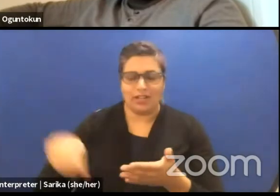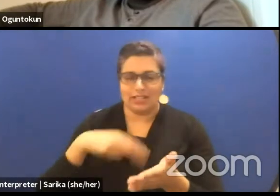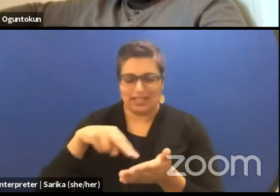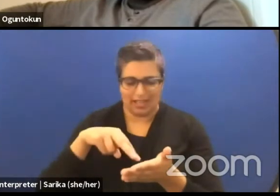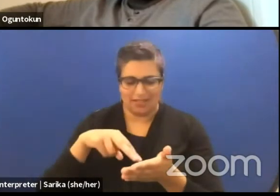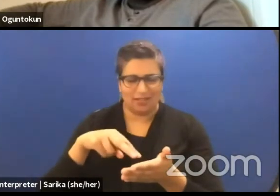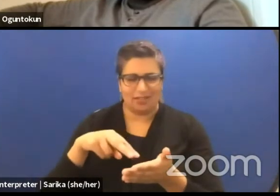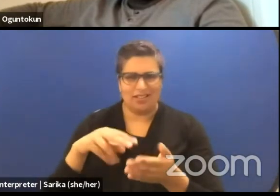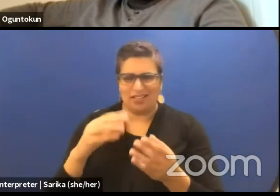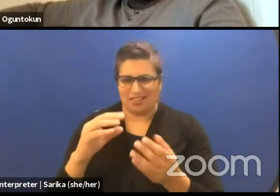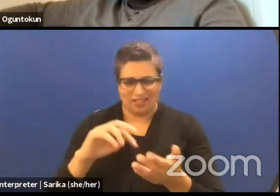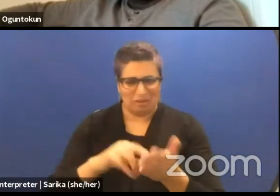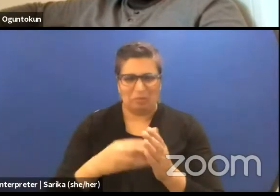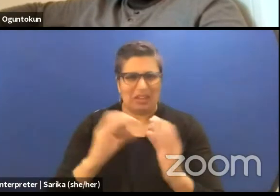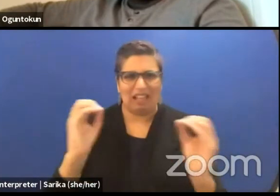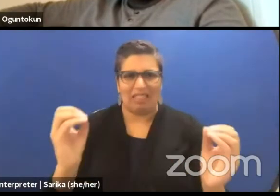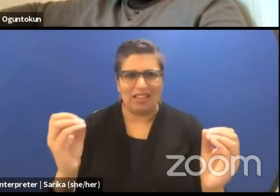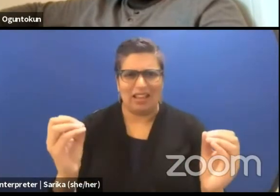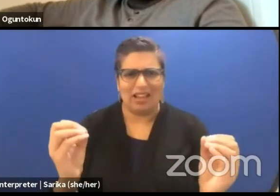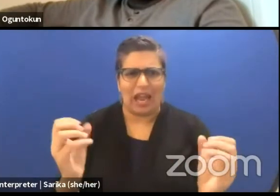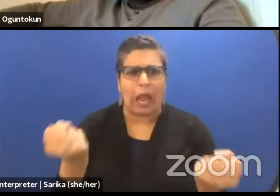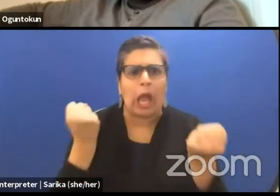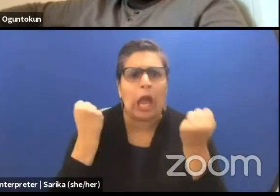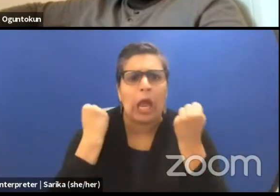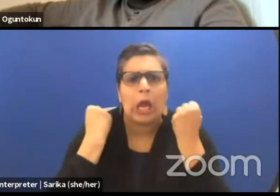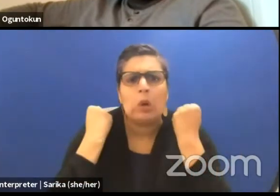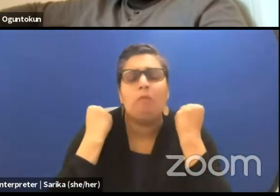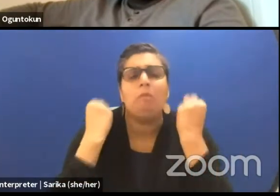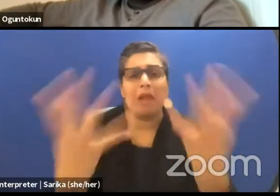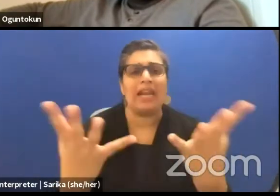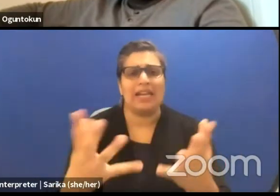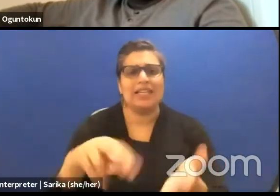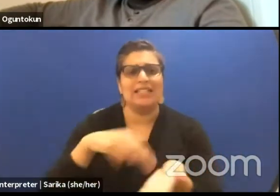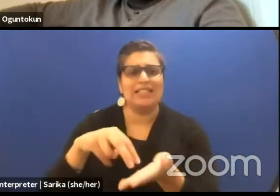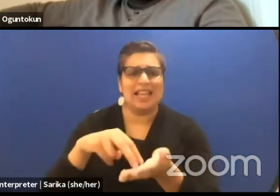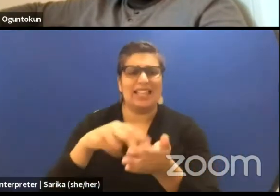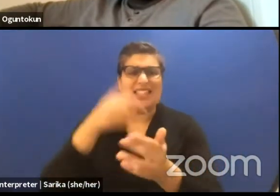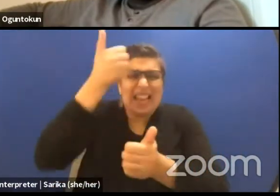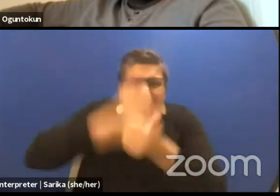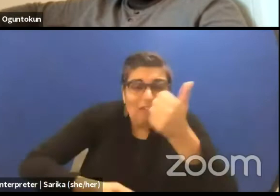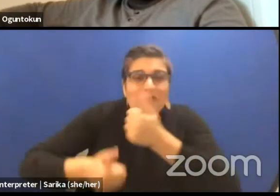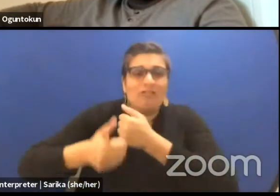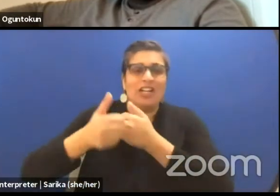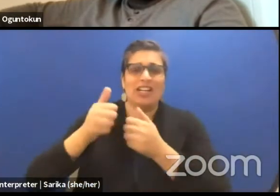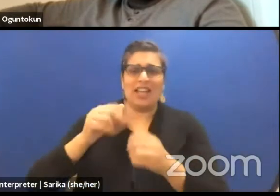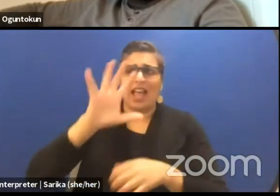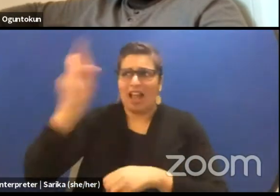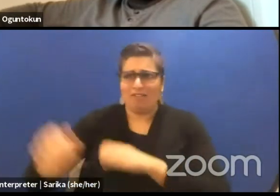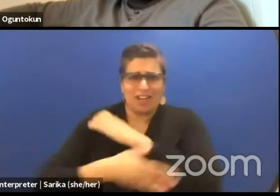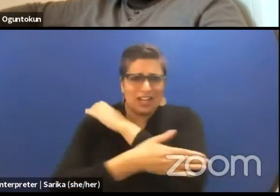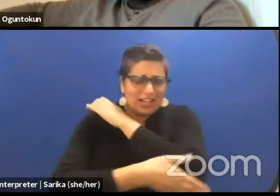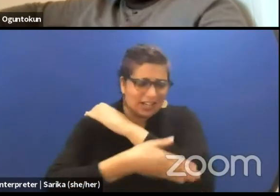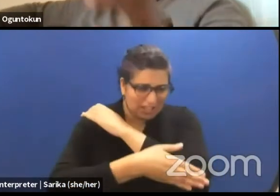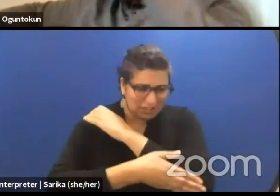because how many dances exist in every African nation to just take all these hundreds and hundreds of dances